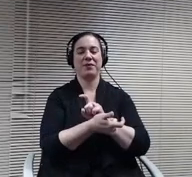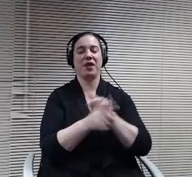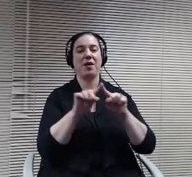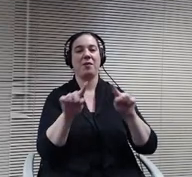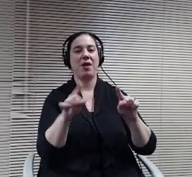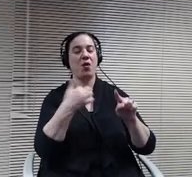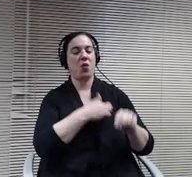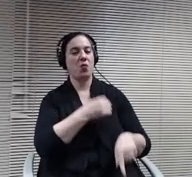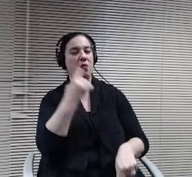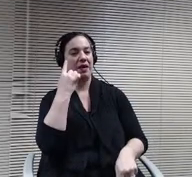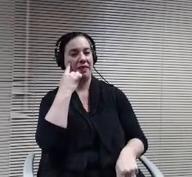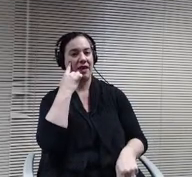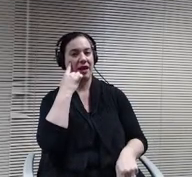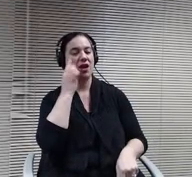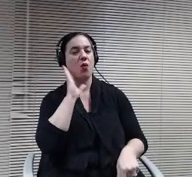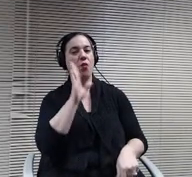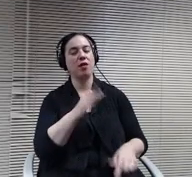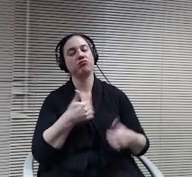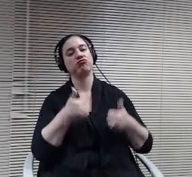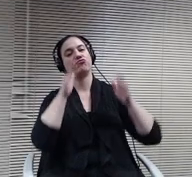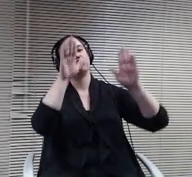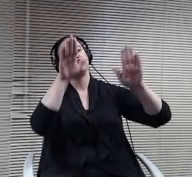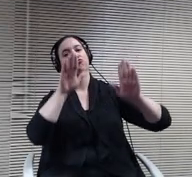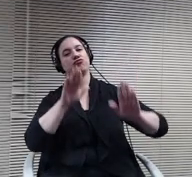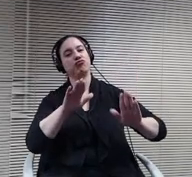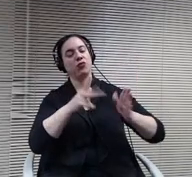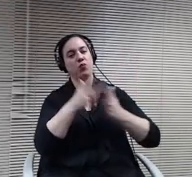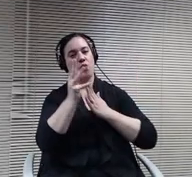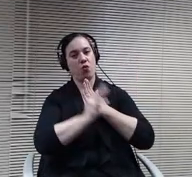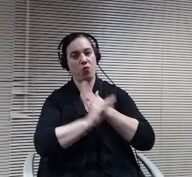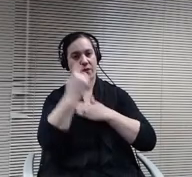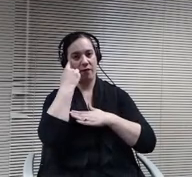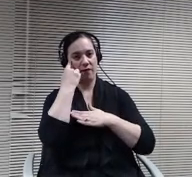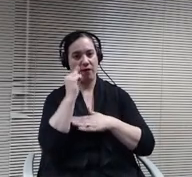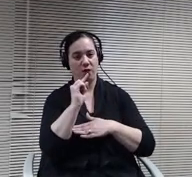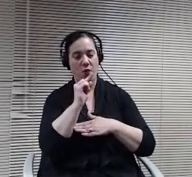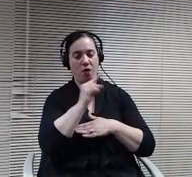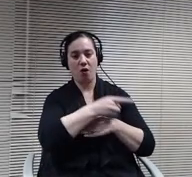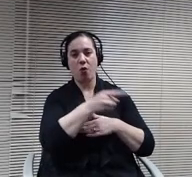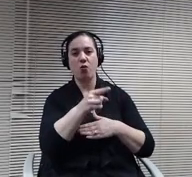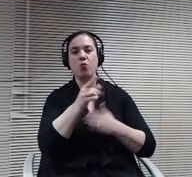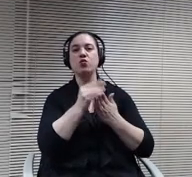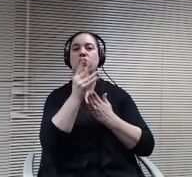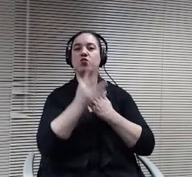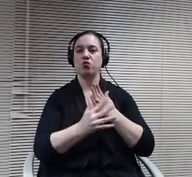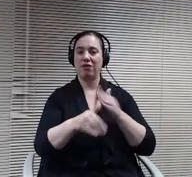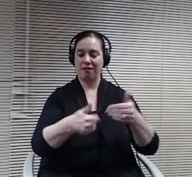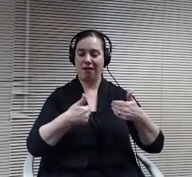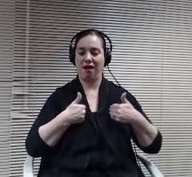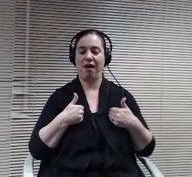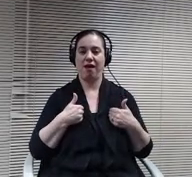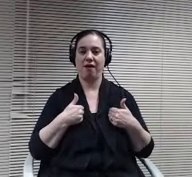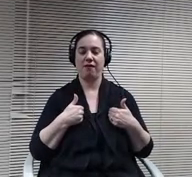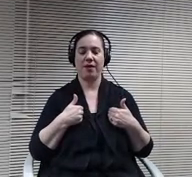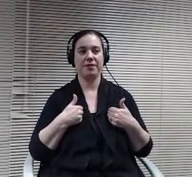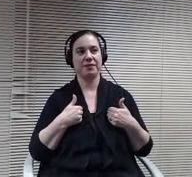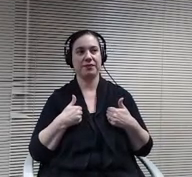we think it's going to be an exemplary program for those students who have still an opportunity to complete their